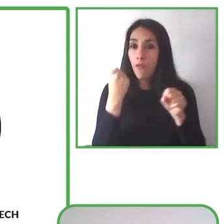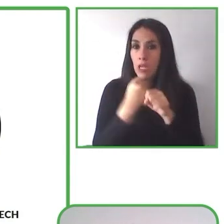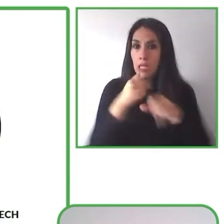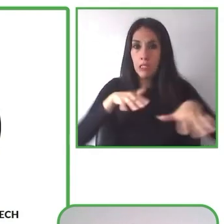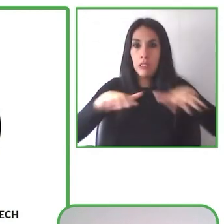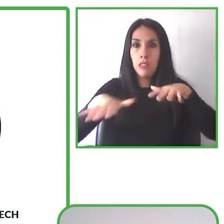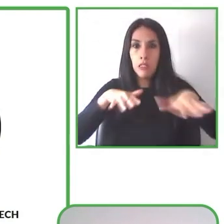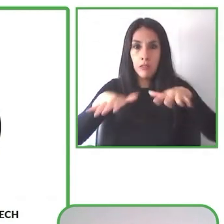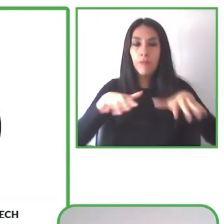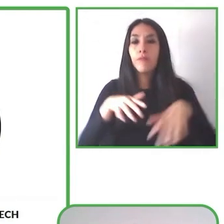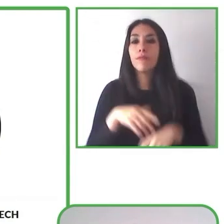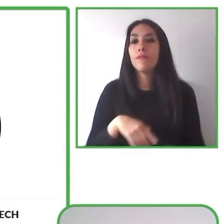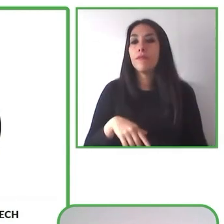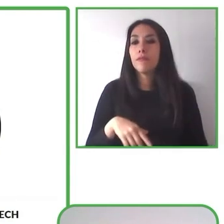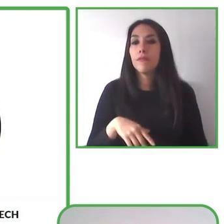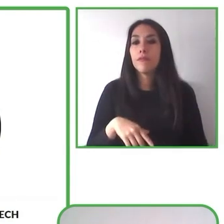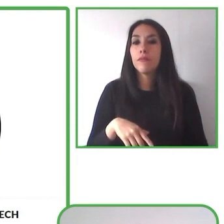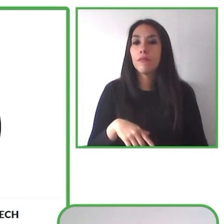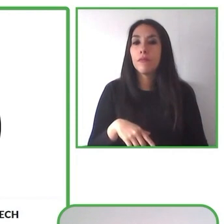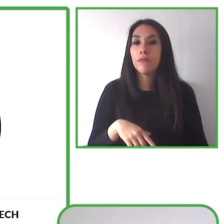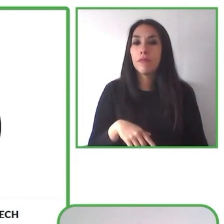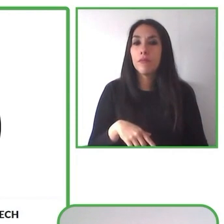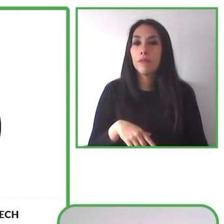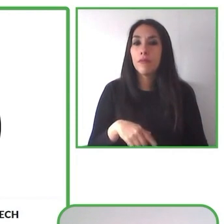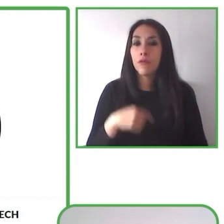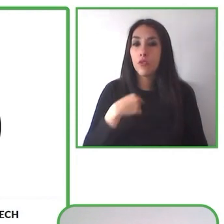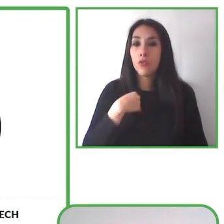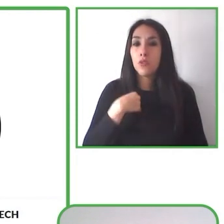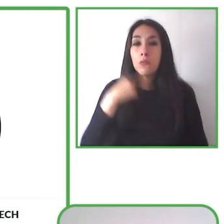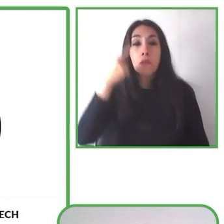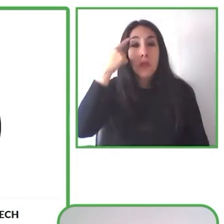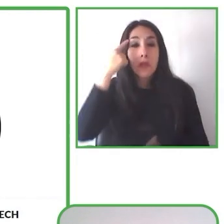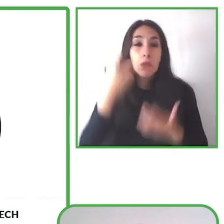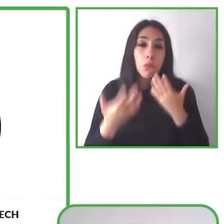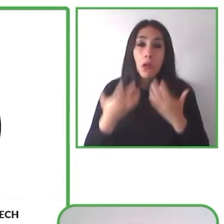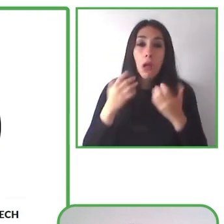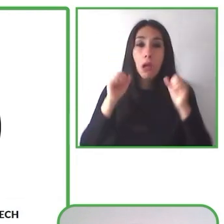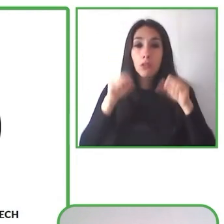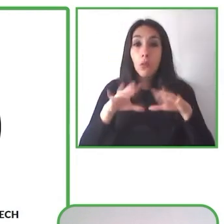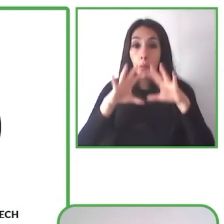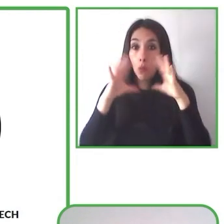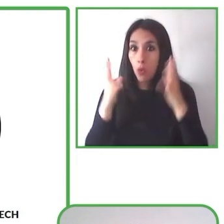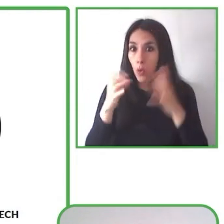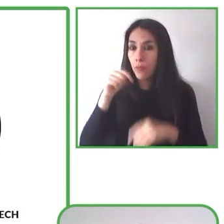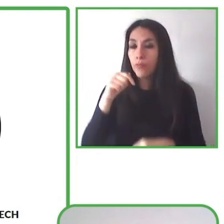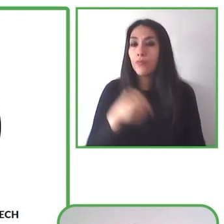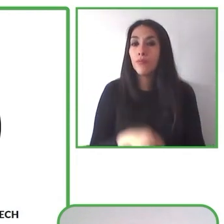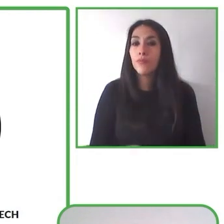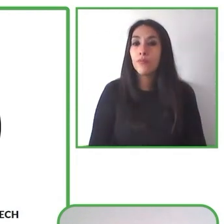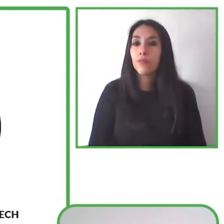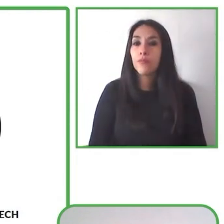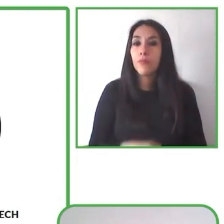We believe and I believe that the world in different fields is moving towards a direction that I do like.